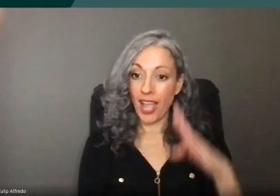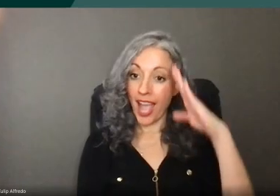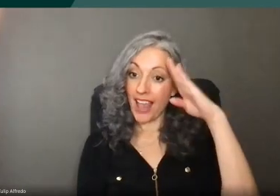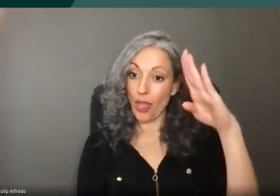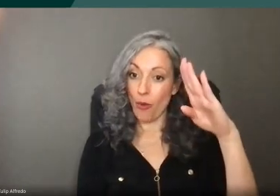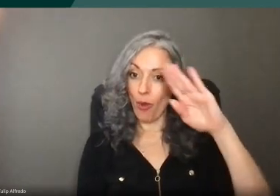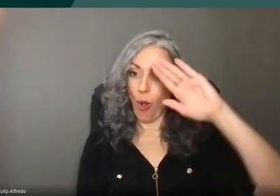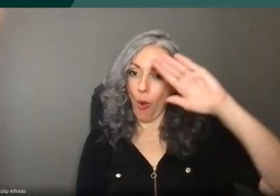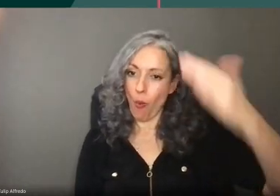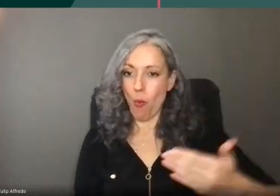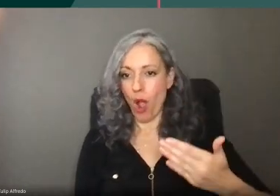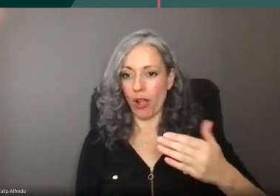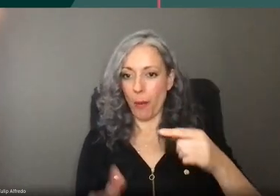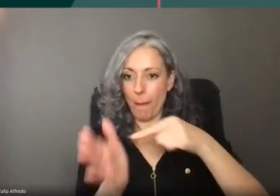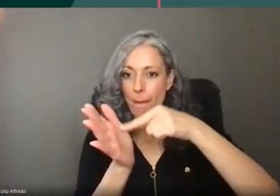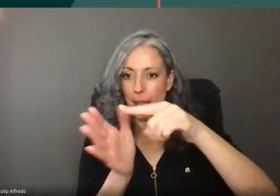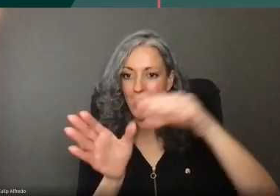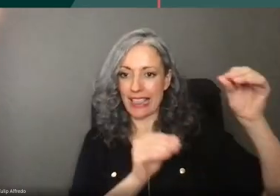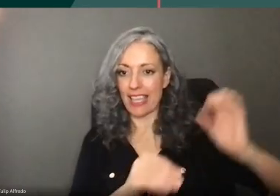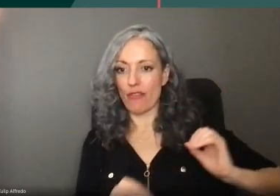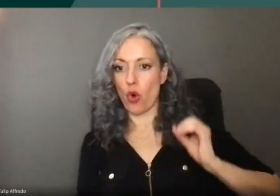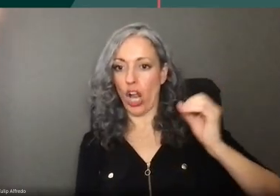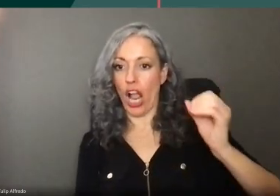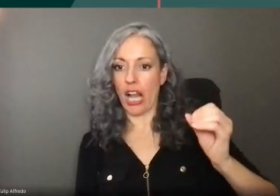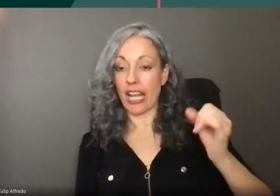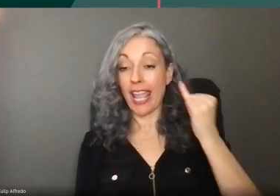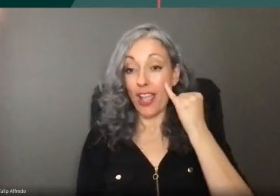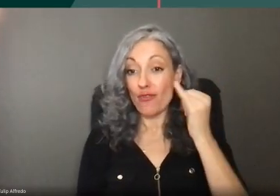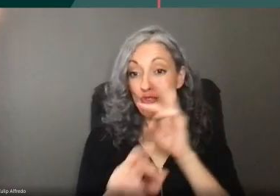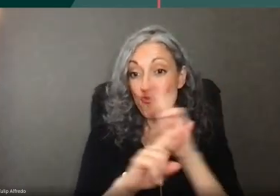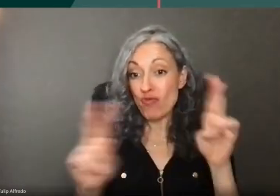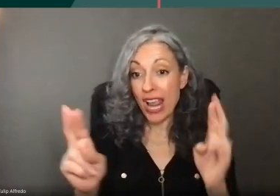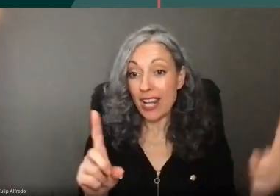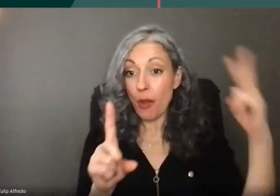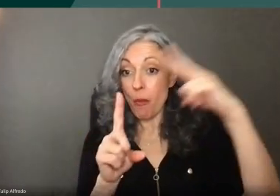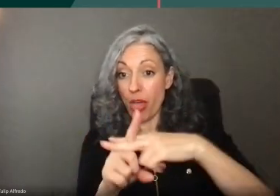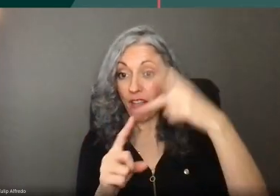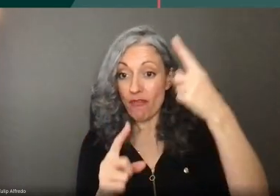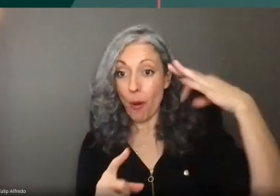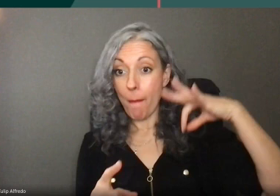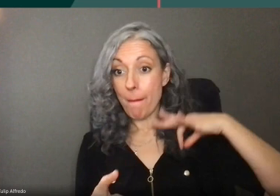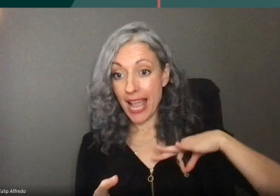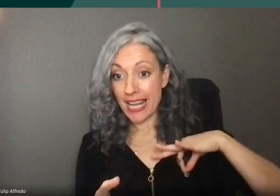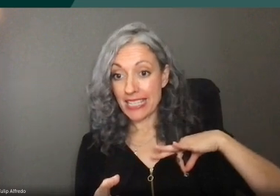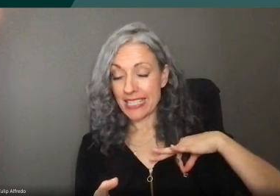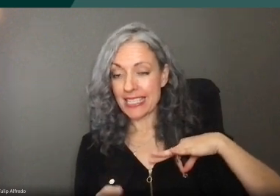Hi and welcome to Paid Leave Oregon. If you are ready to apply for benefits using Frances Online,